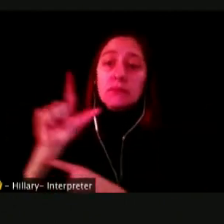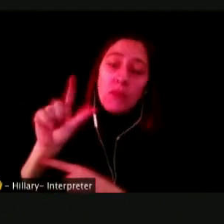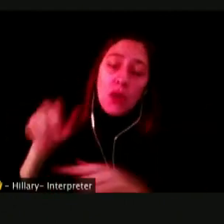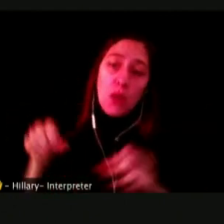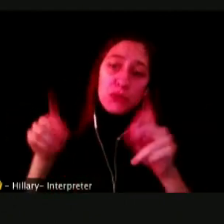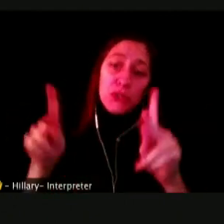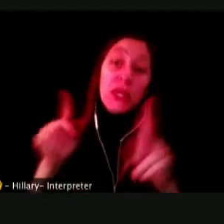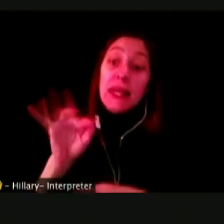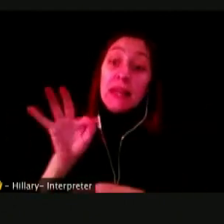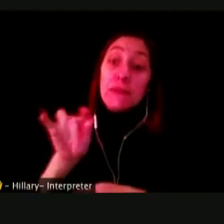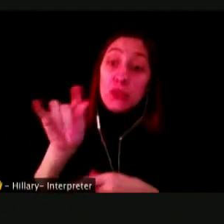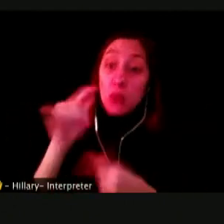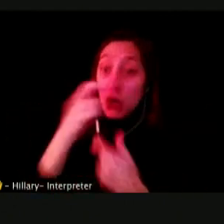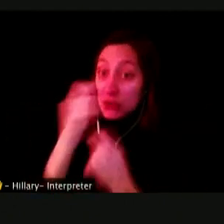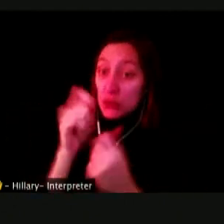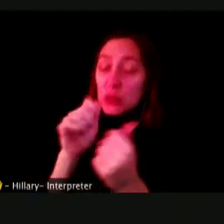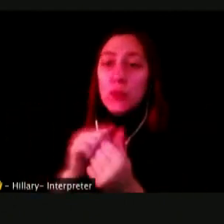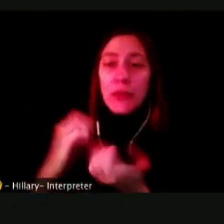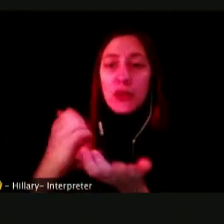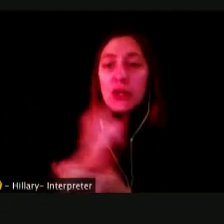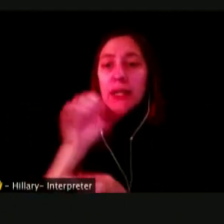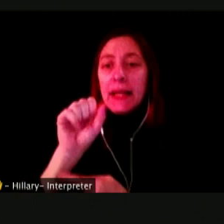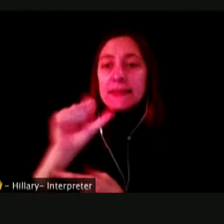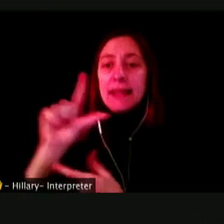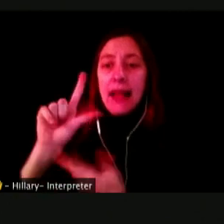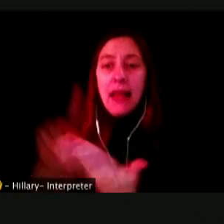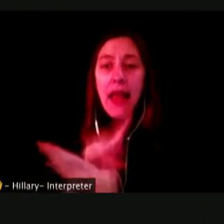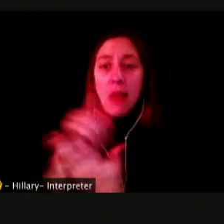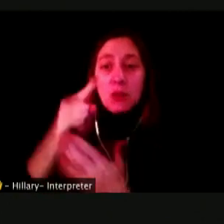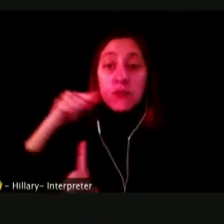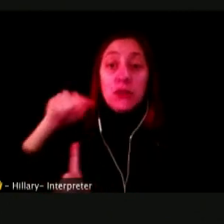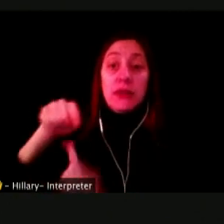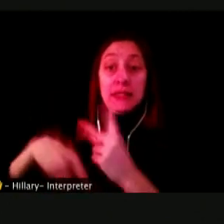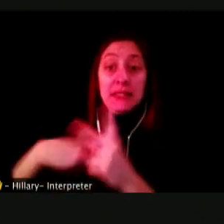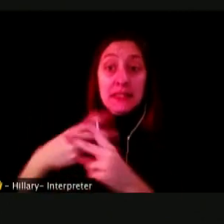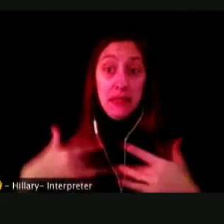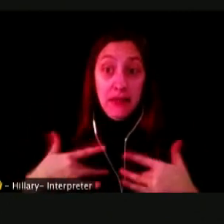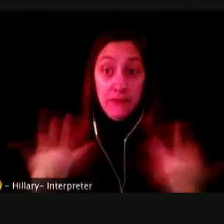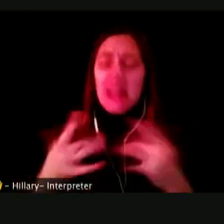IF YOU ARE INTERESTED IN EARNING HOURS FOR THIS EVENT, PLEASE STAY UNTIL THE END OF THIS